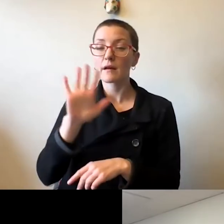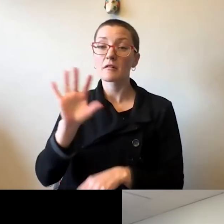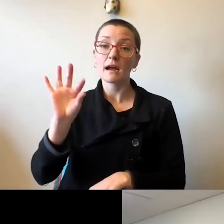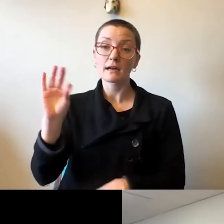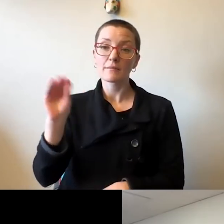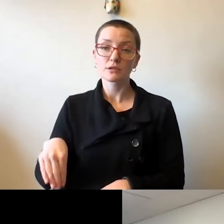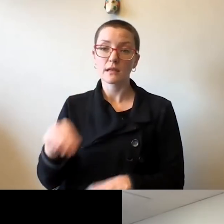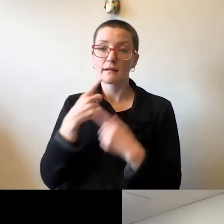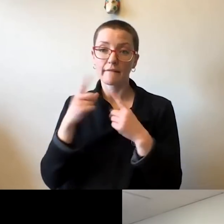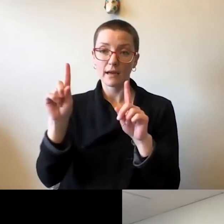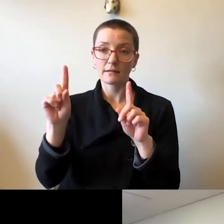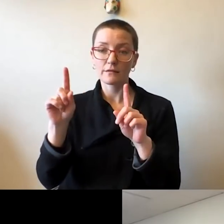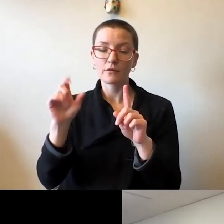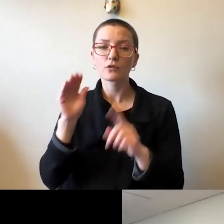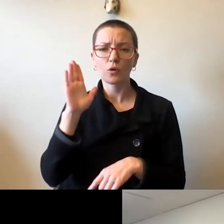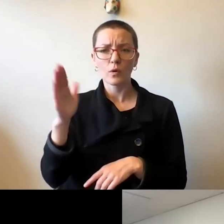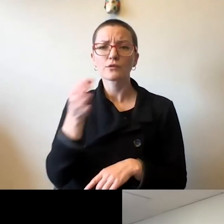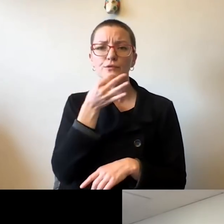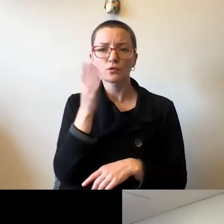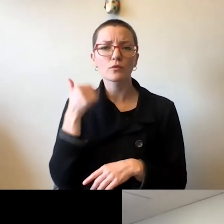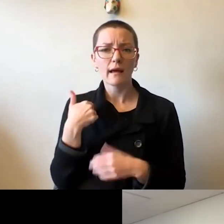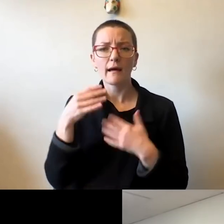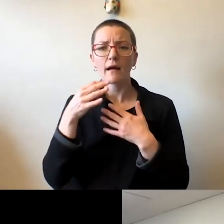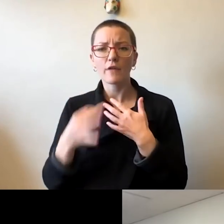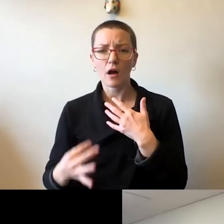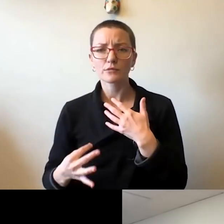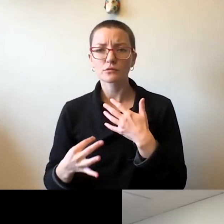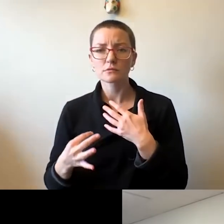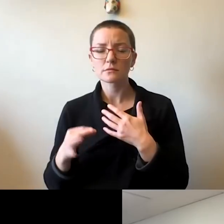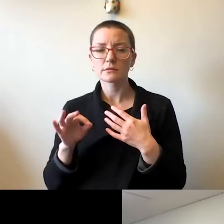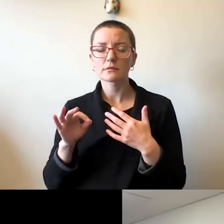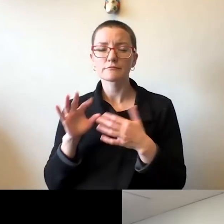So we're going to have options in the, around vaccination.